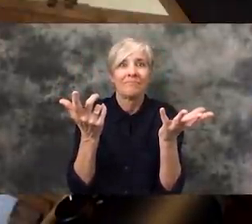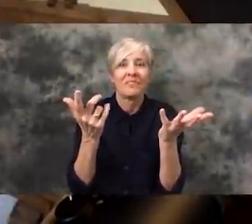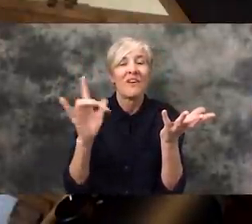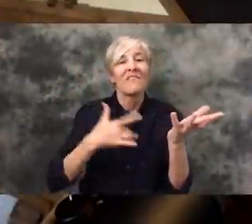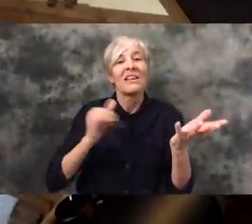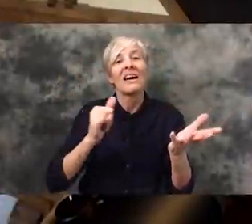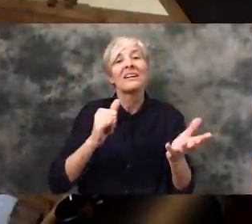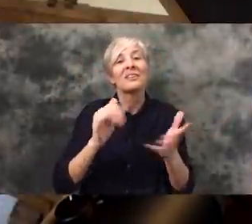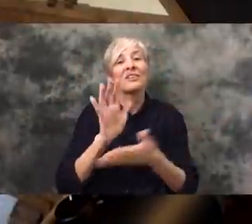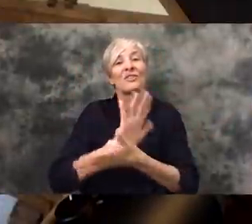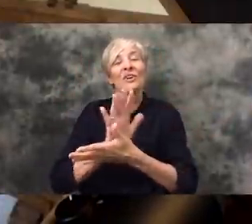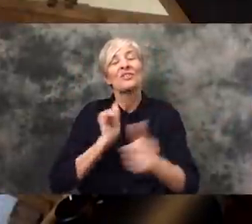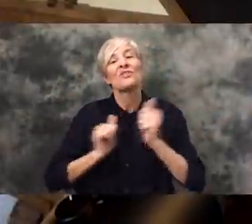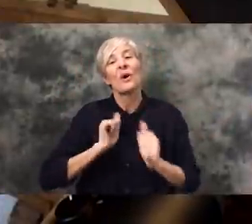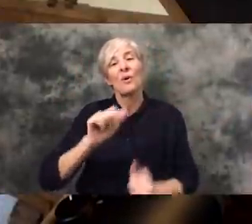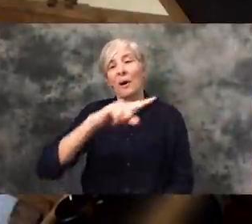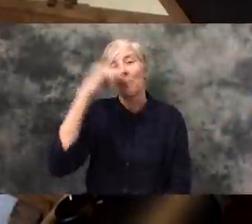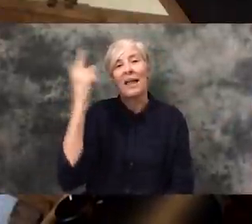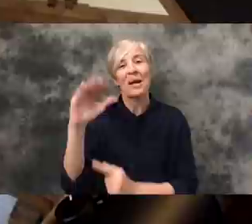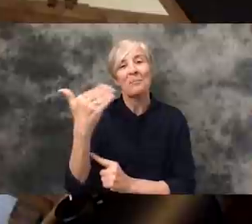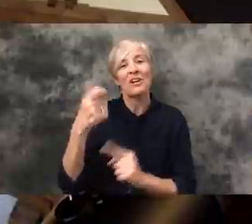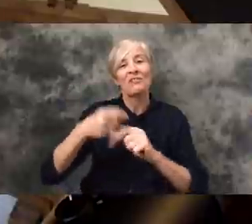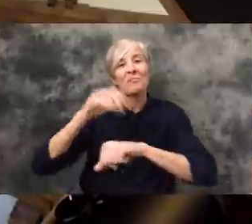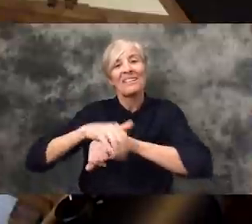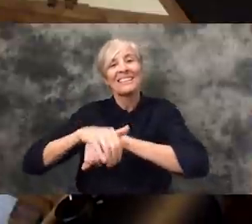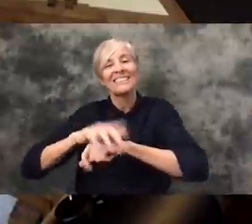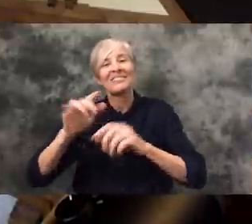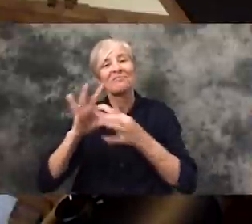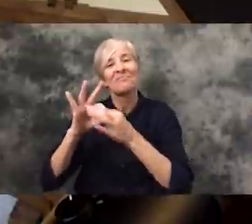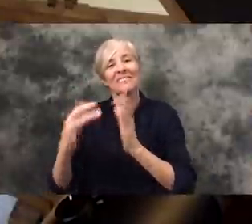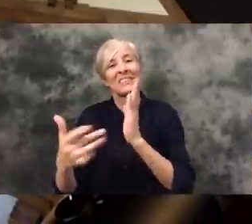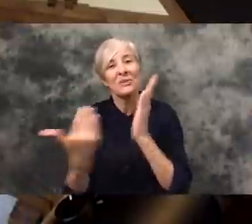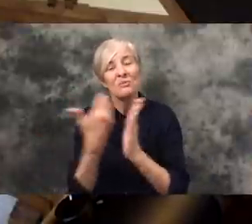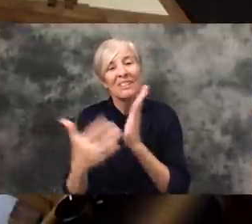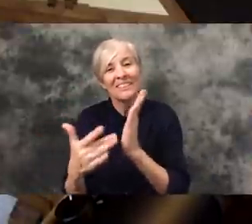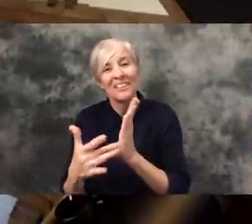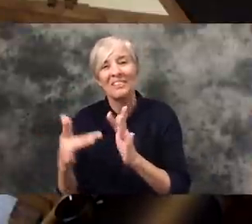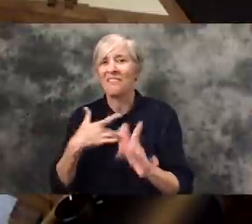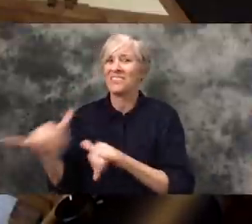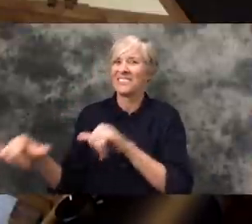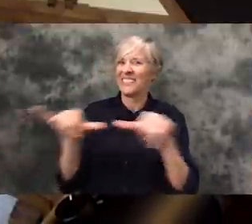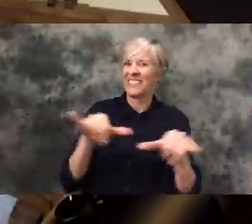much a Black Mirror episode. And the only thing that I could possibly think to do